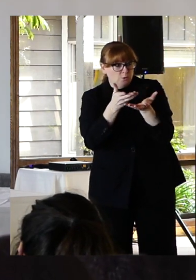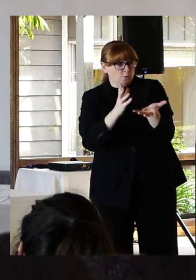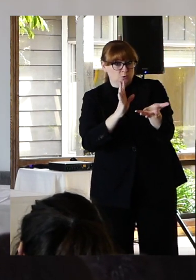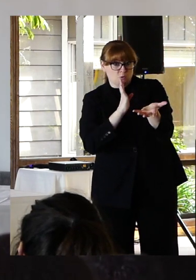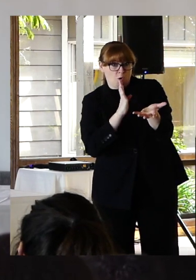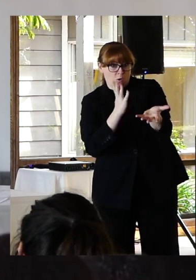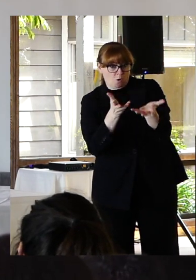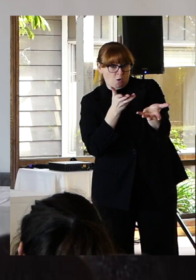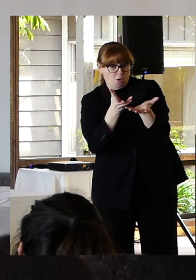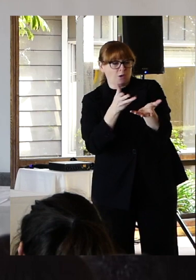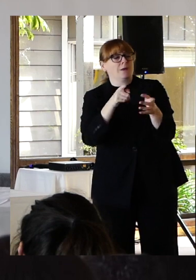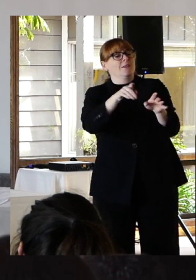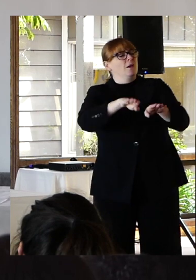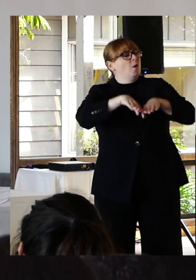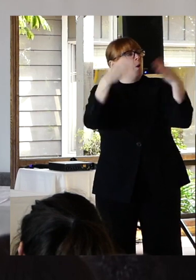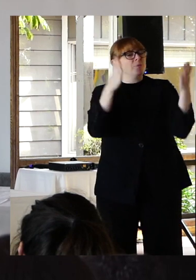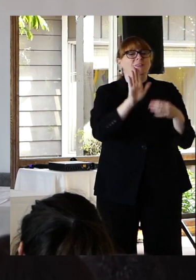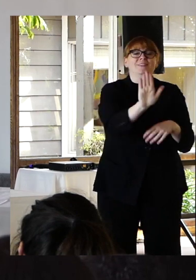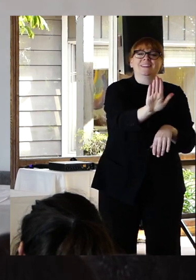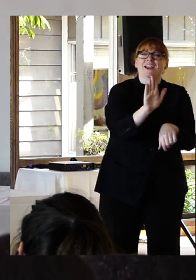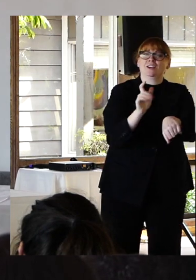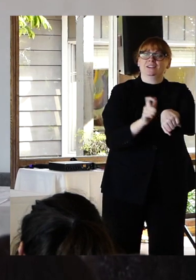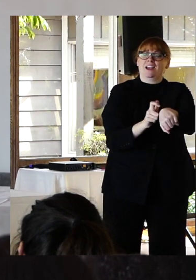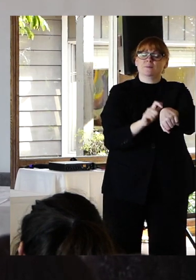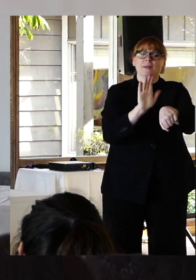at their own pace as they feel safe to do so.